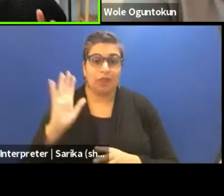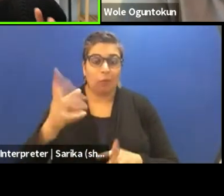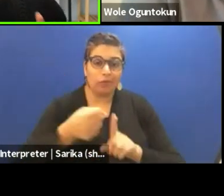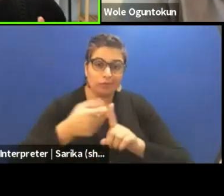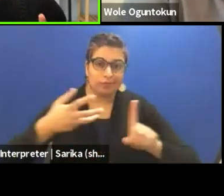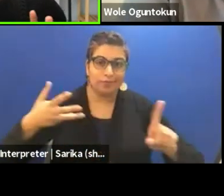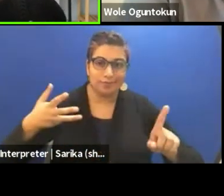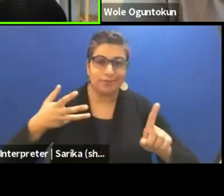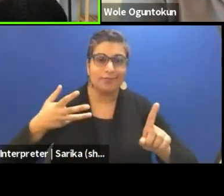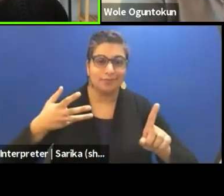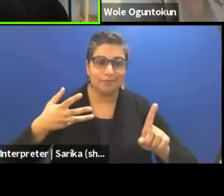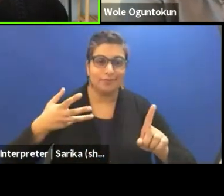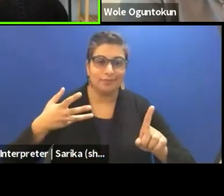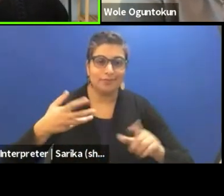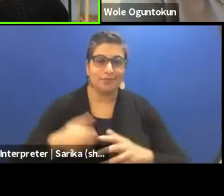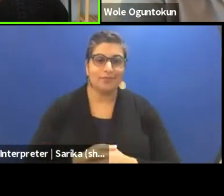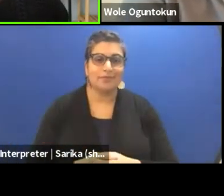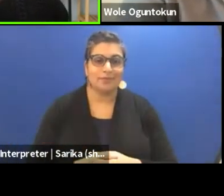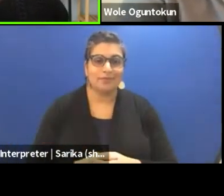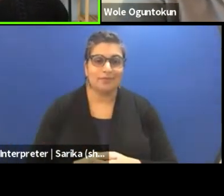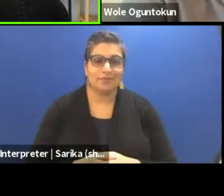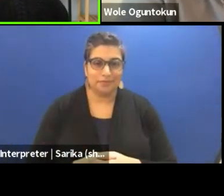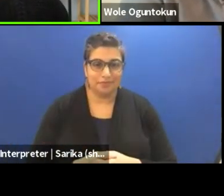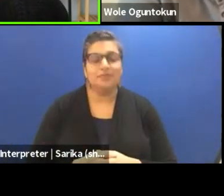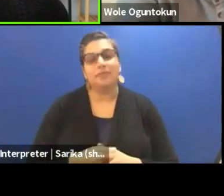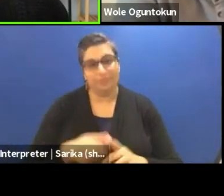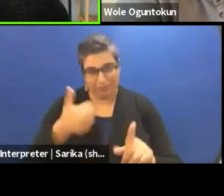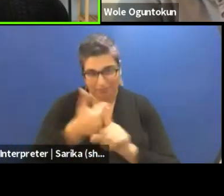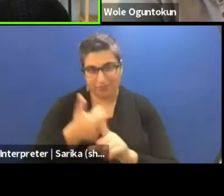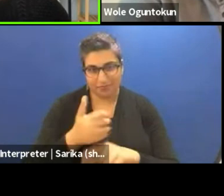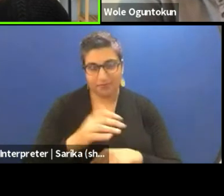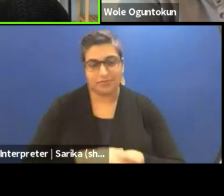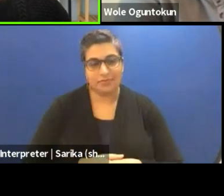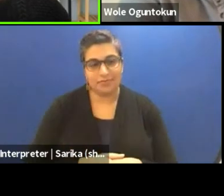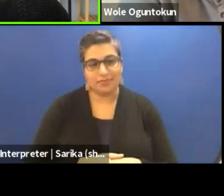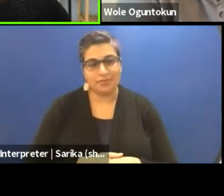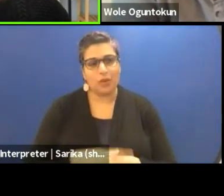Adham is gonna speak for himself. But I wanna say something about Adham,